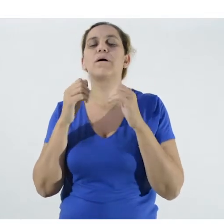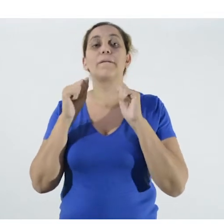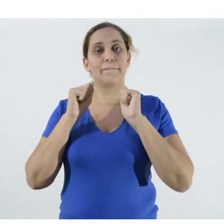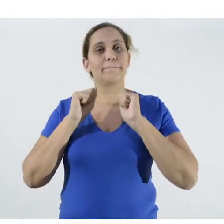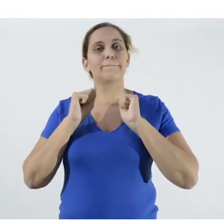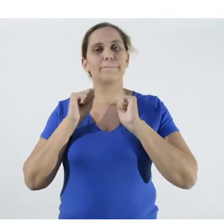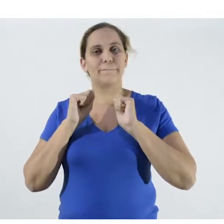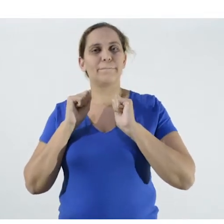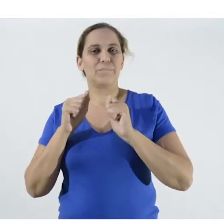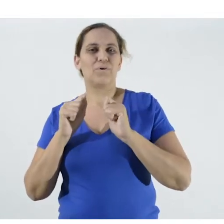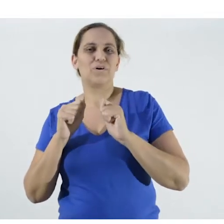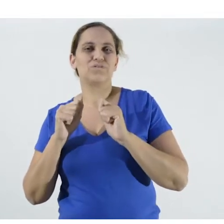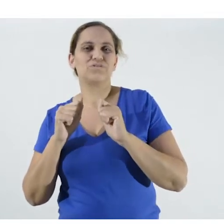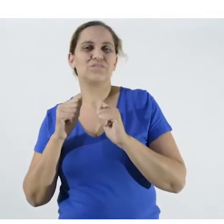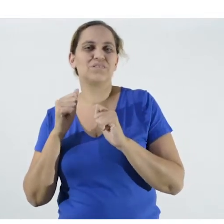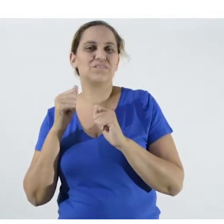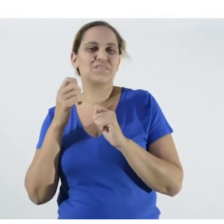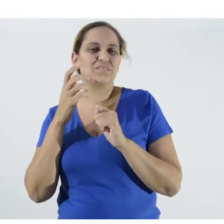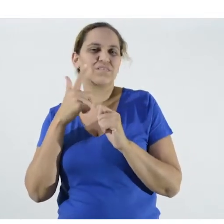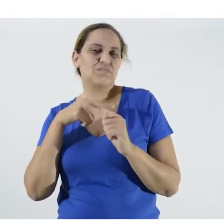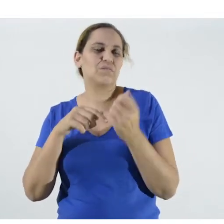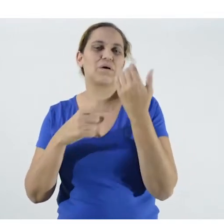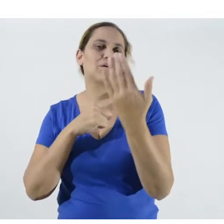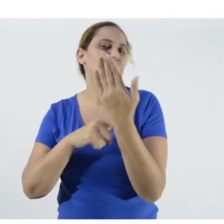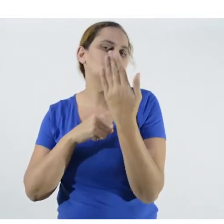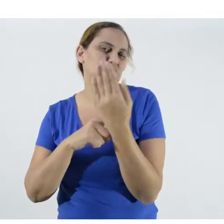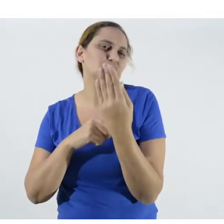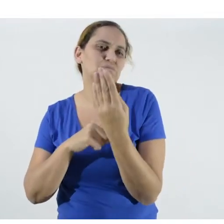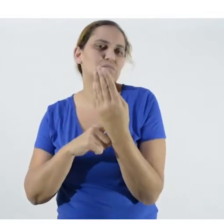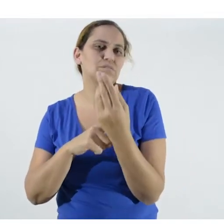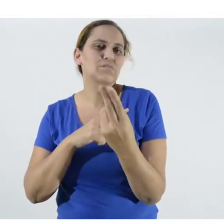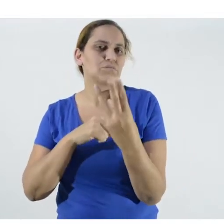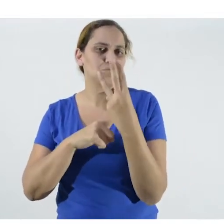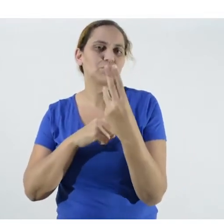everything, because the mask is no longer a protection. That's because the